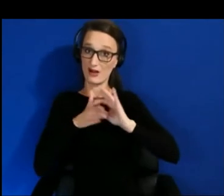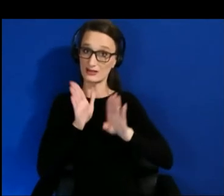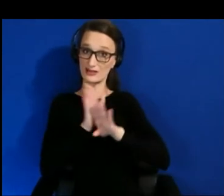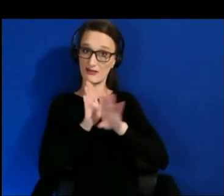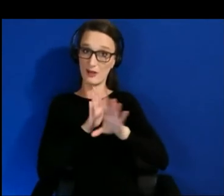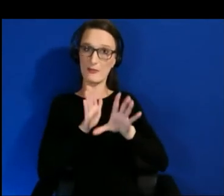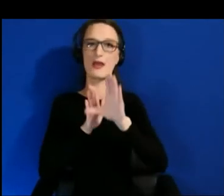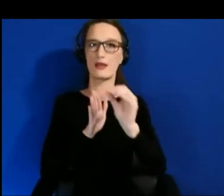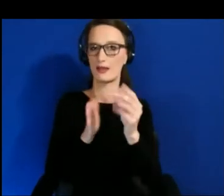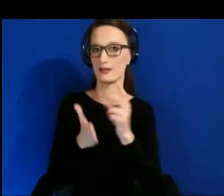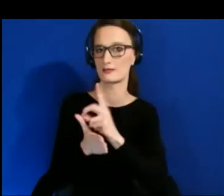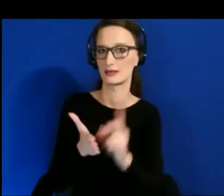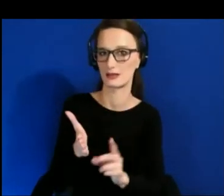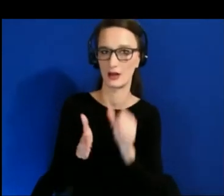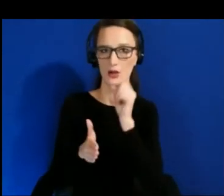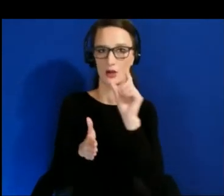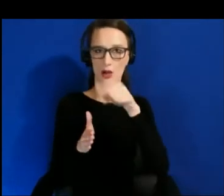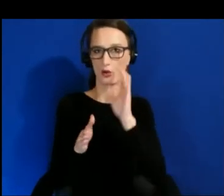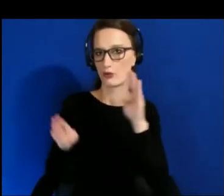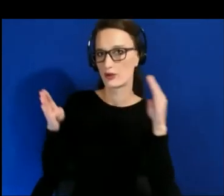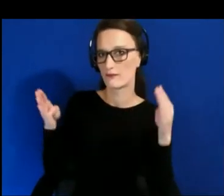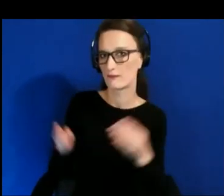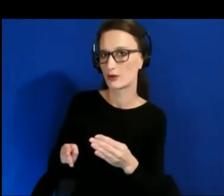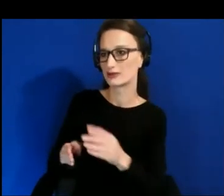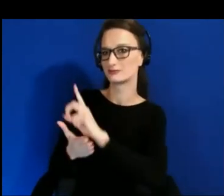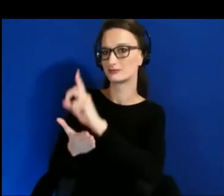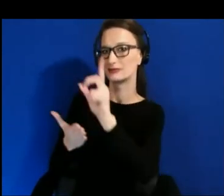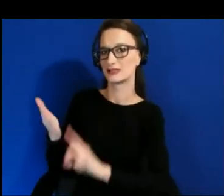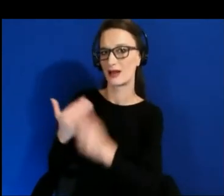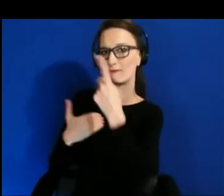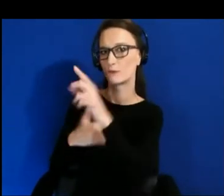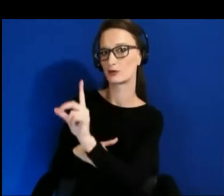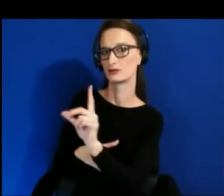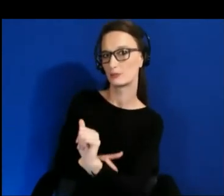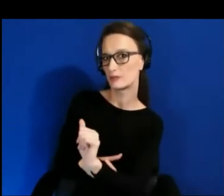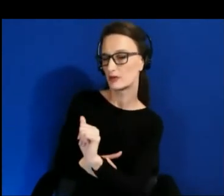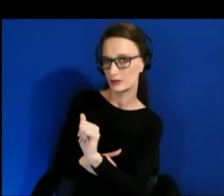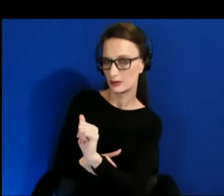Not just along the lines of designing for disabilities but in the broader sense of being